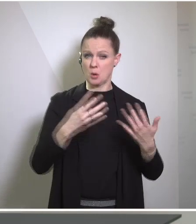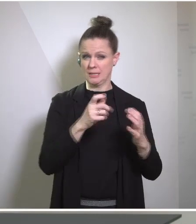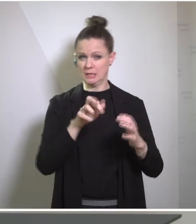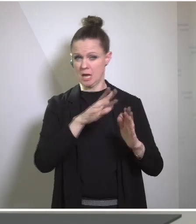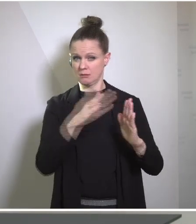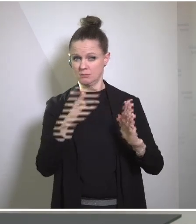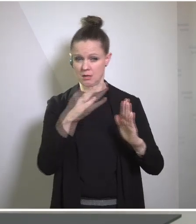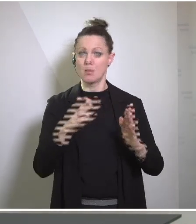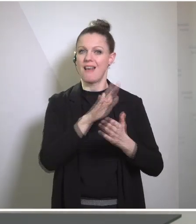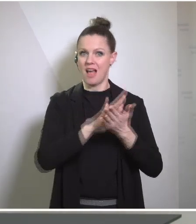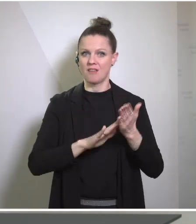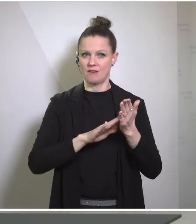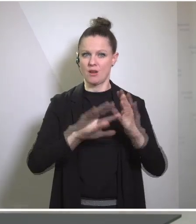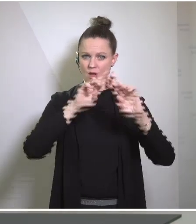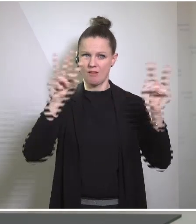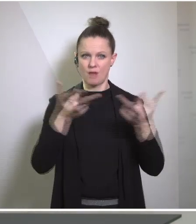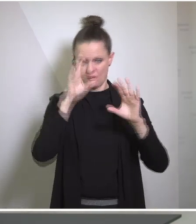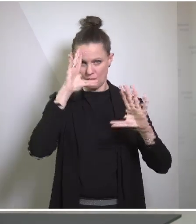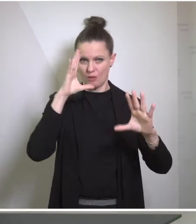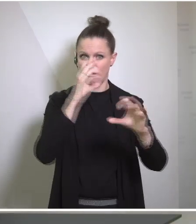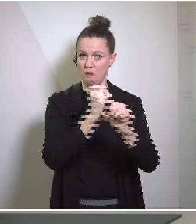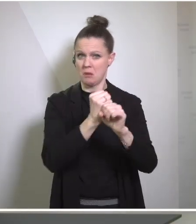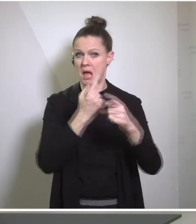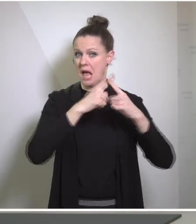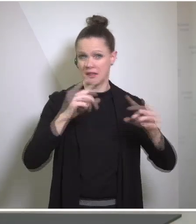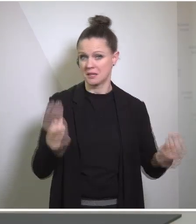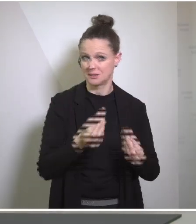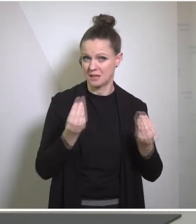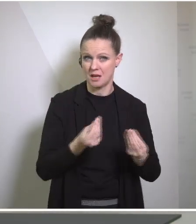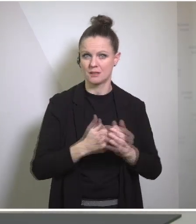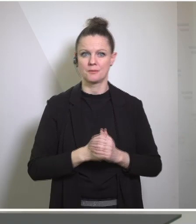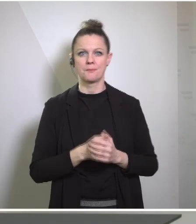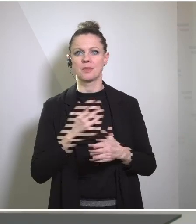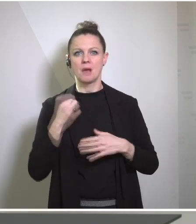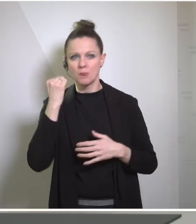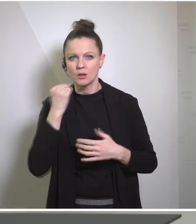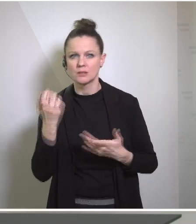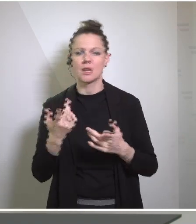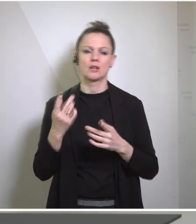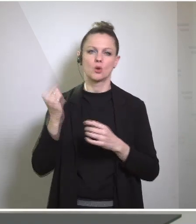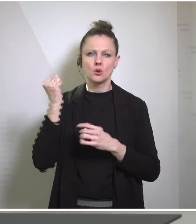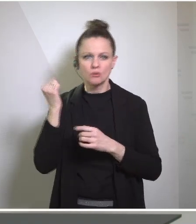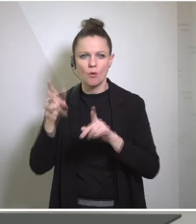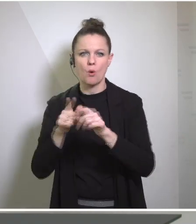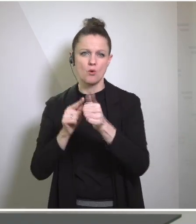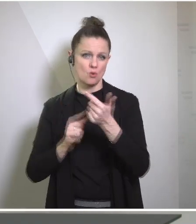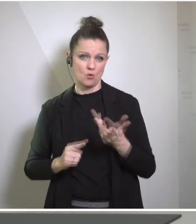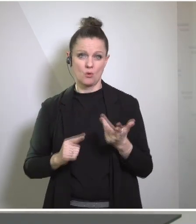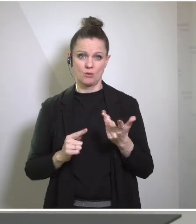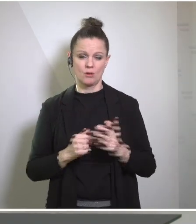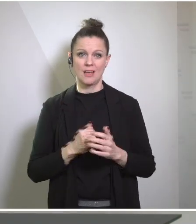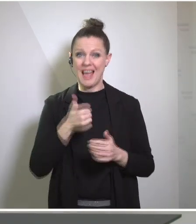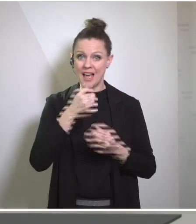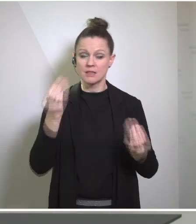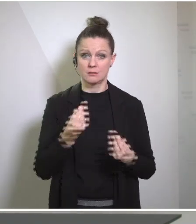of the focus of the world was on the Balkans, on Bosnia, on Kosovo. And one thing we don't need,